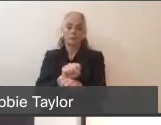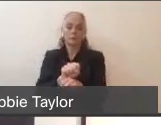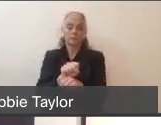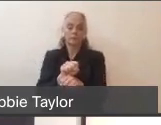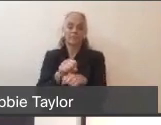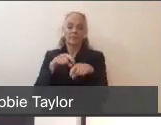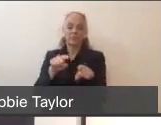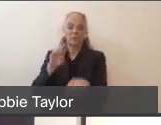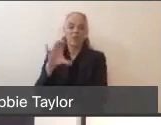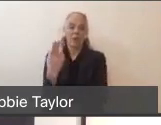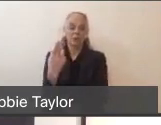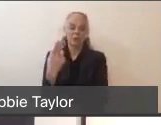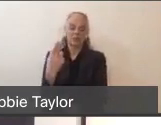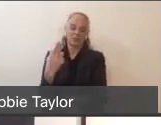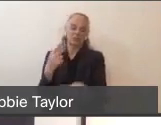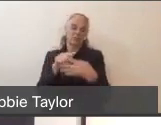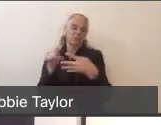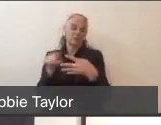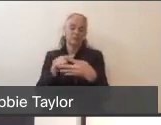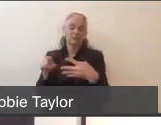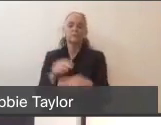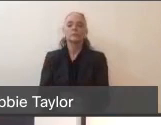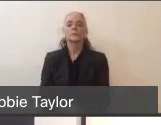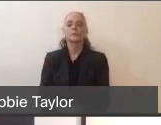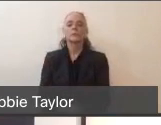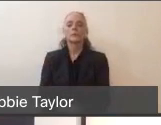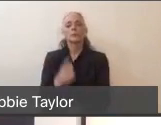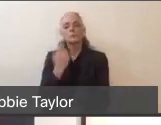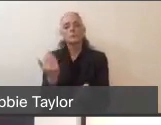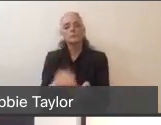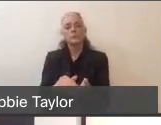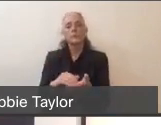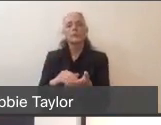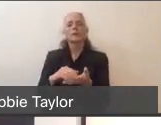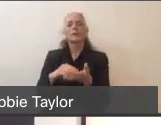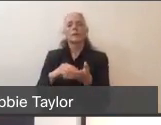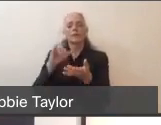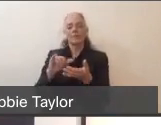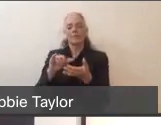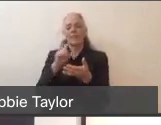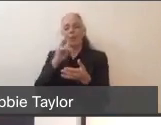I want to particularly just reiterate that the shelter-in-place order that came out of the Bay Area